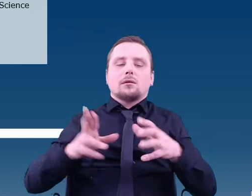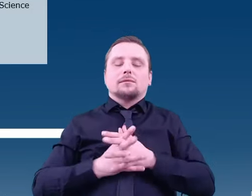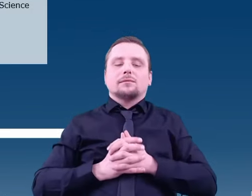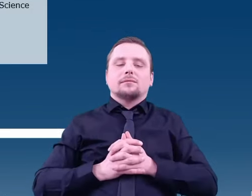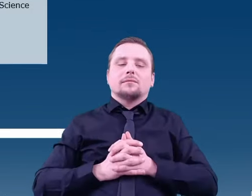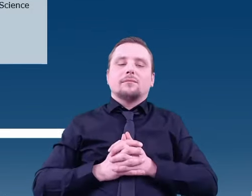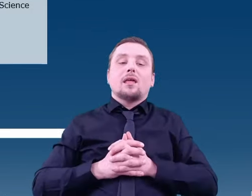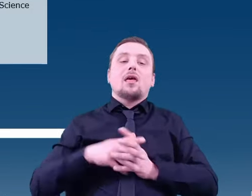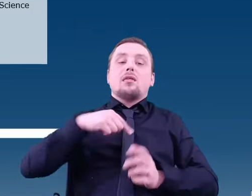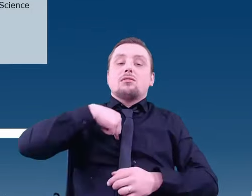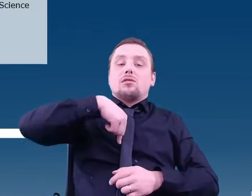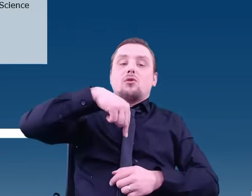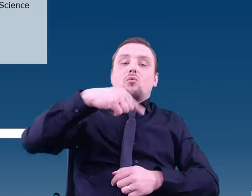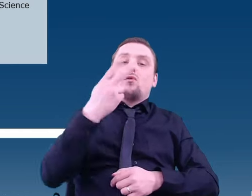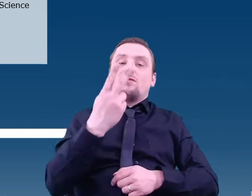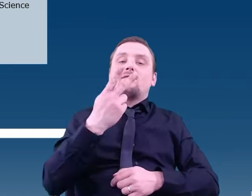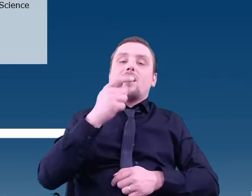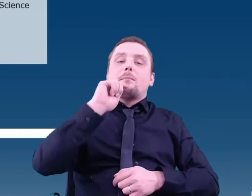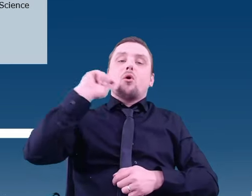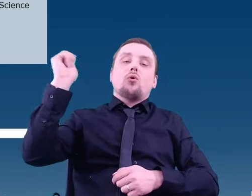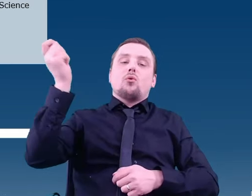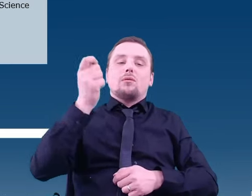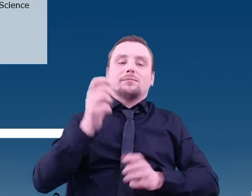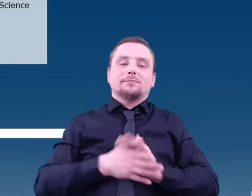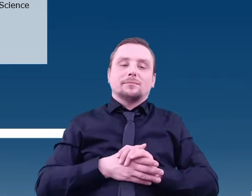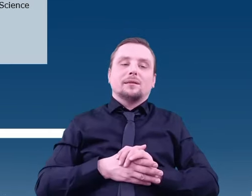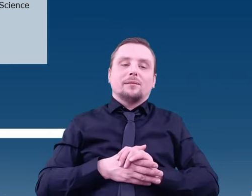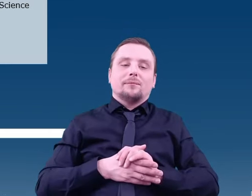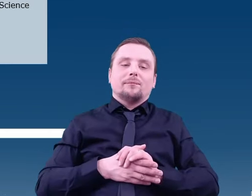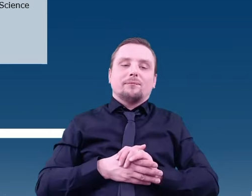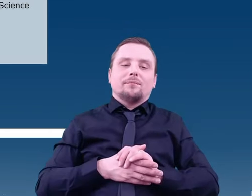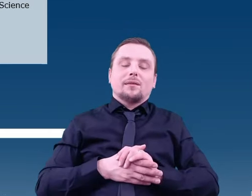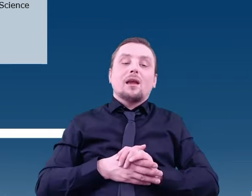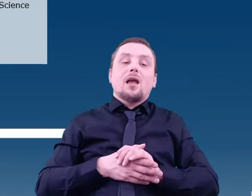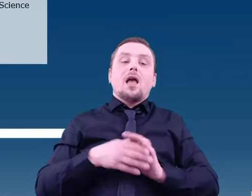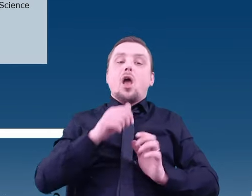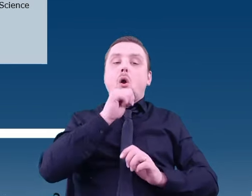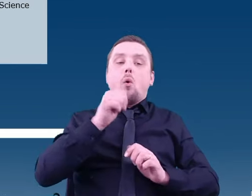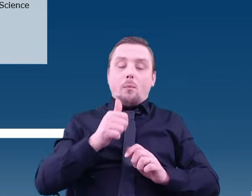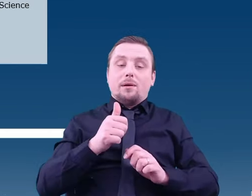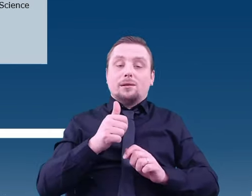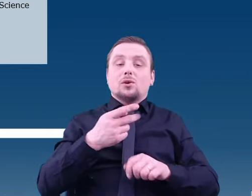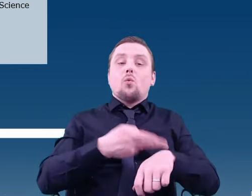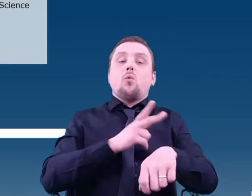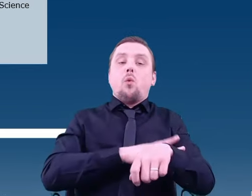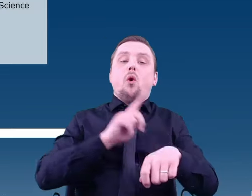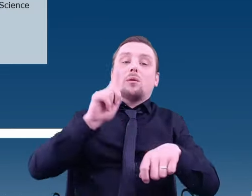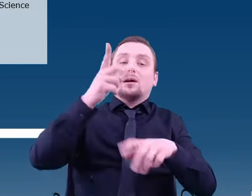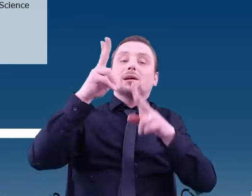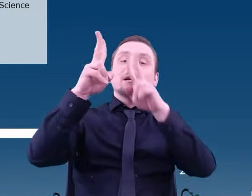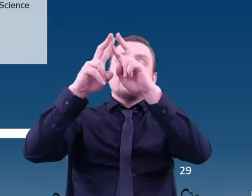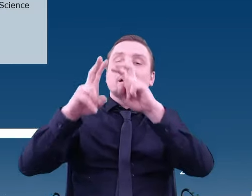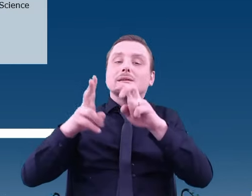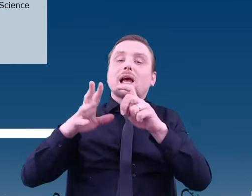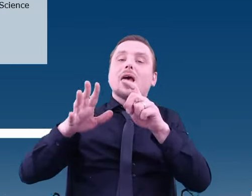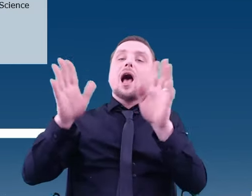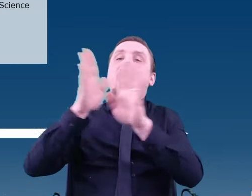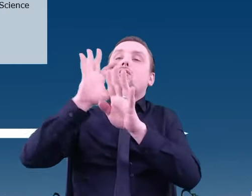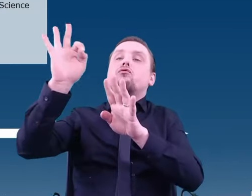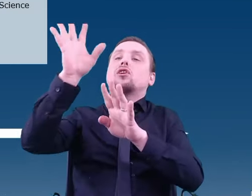JUICE mission, where ESA is planning to study the atmospheres of Jupiter's moons.